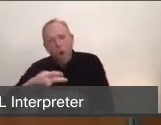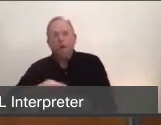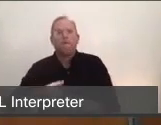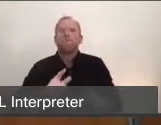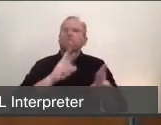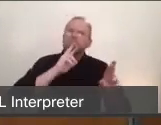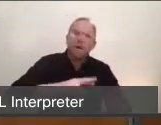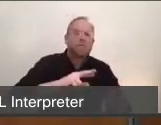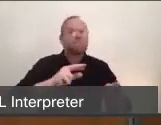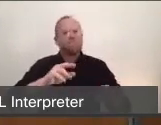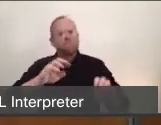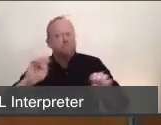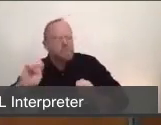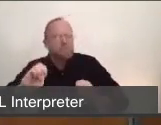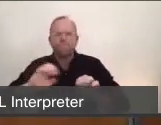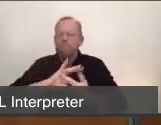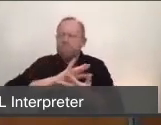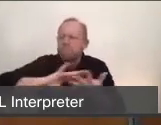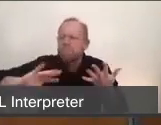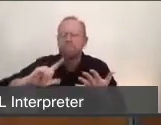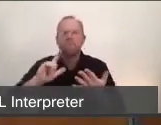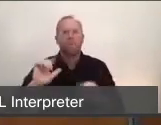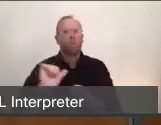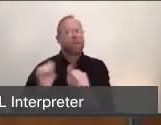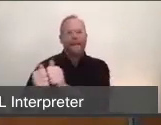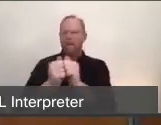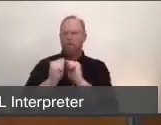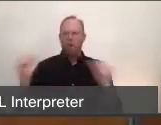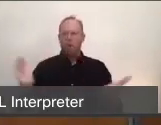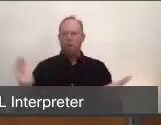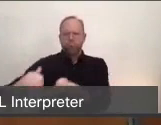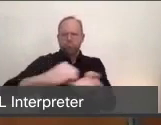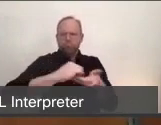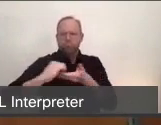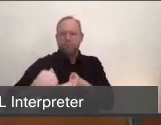They are working together, leading our local response, and coordinating with our colleague counties